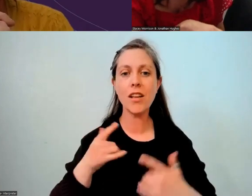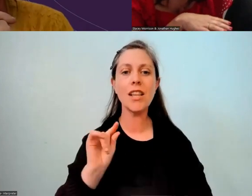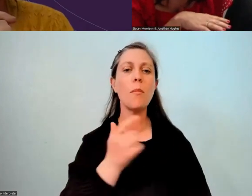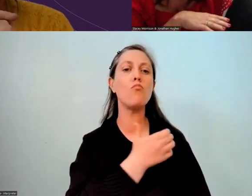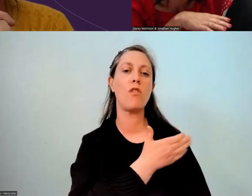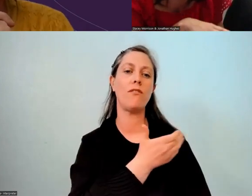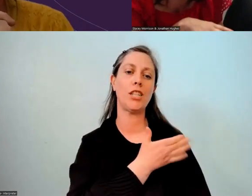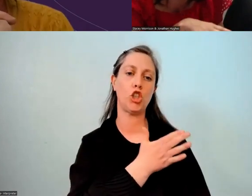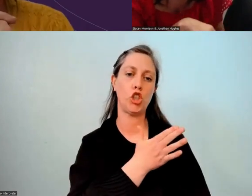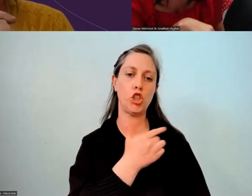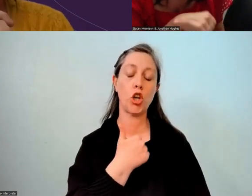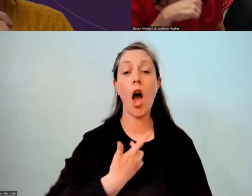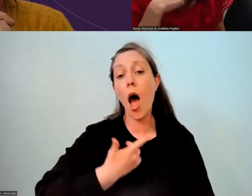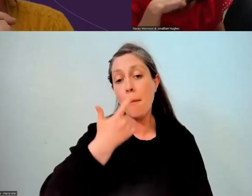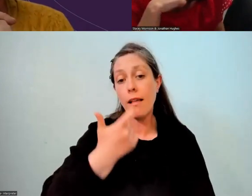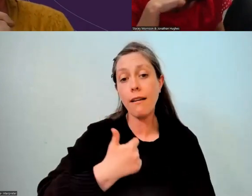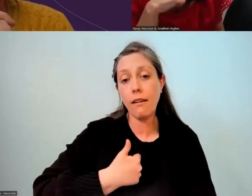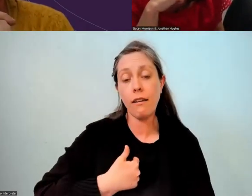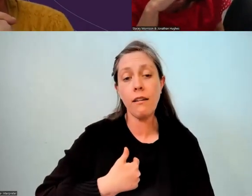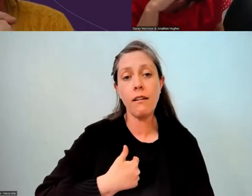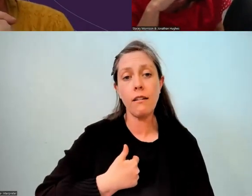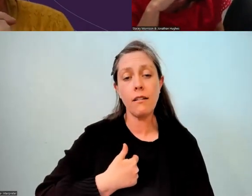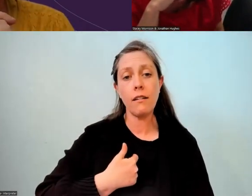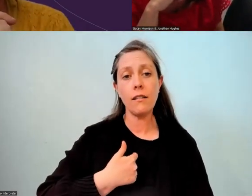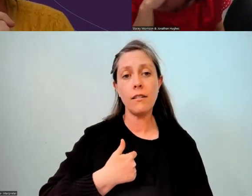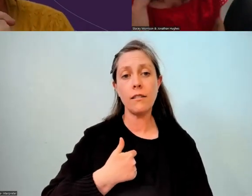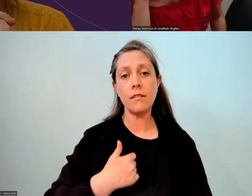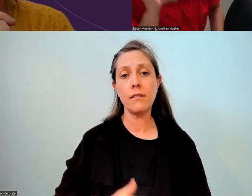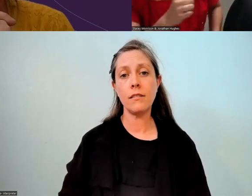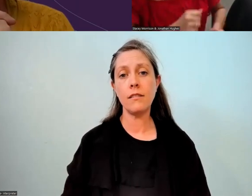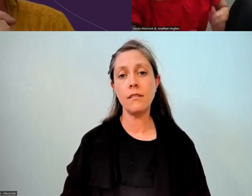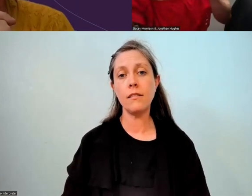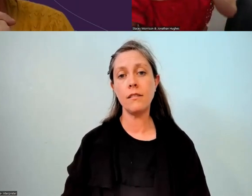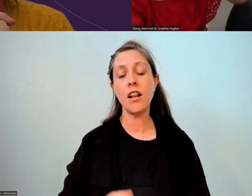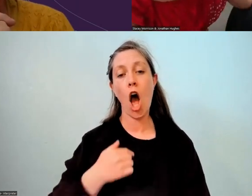like I'm fortunate that I have some freedom to do things like that.